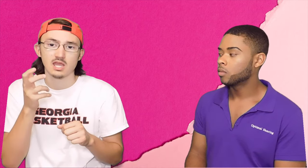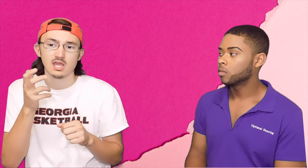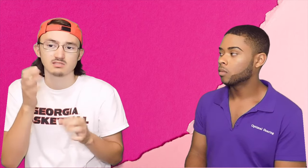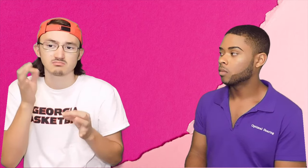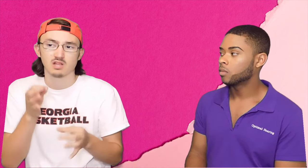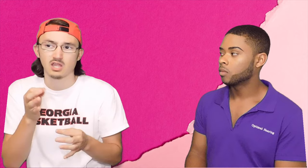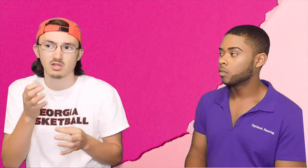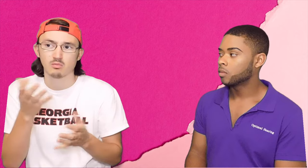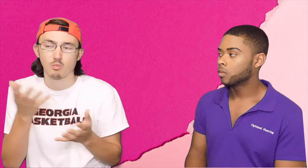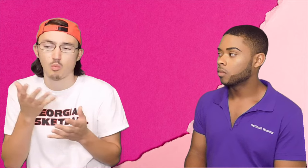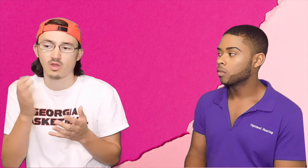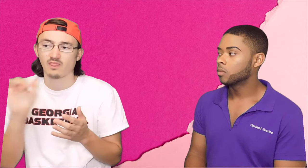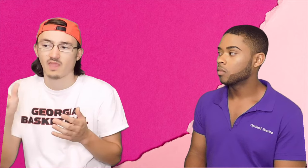hear and decide